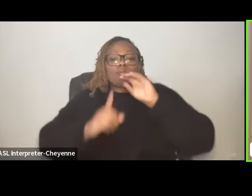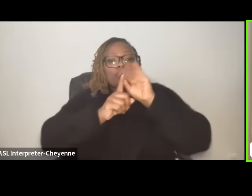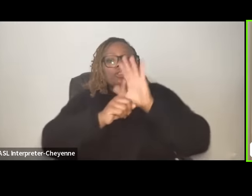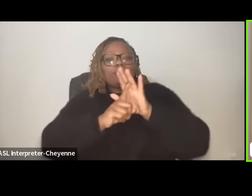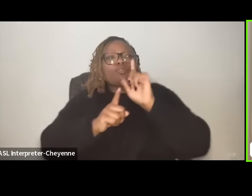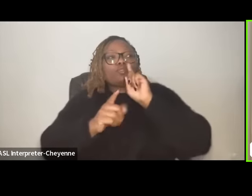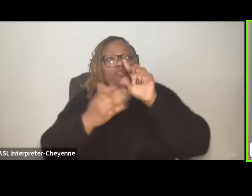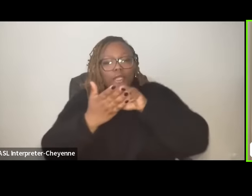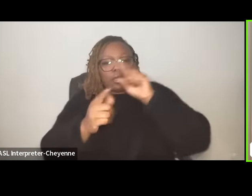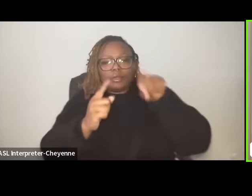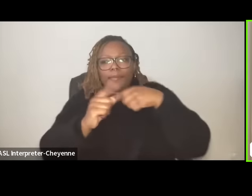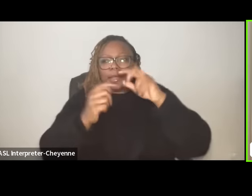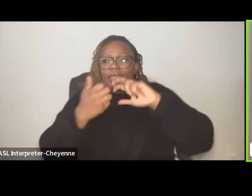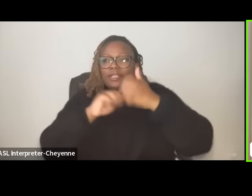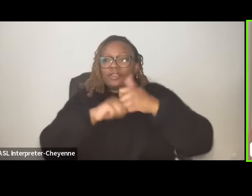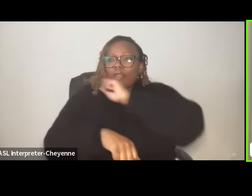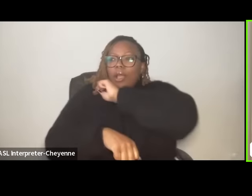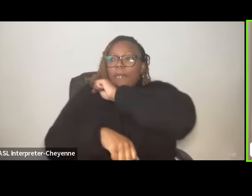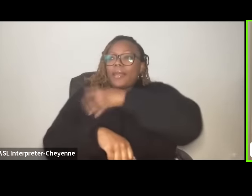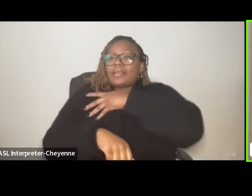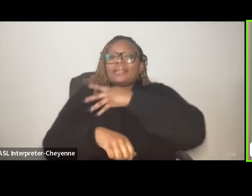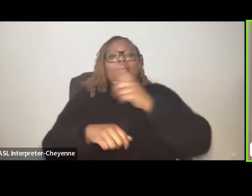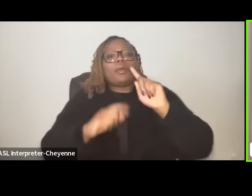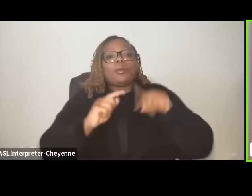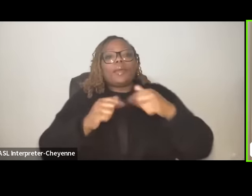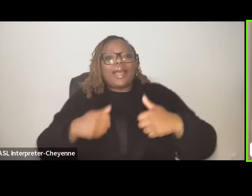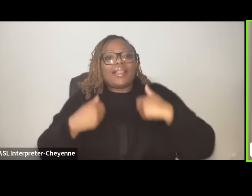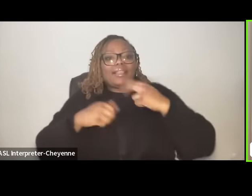the issues of Palestine when I lived in Haiti and I went to school with a bunch of Palestinian